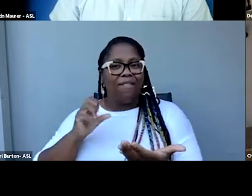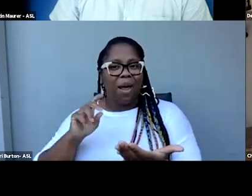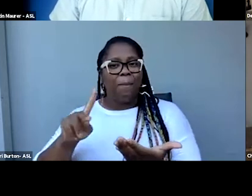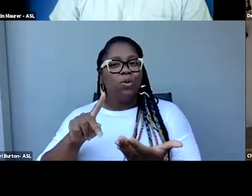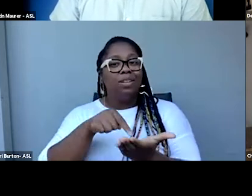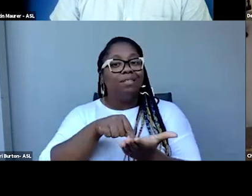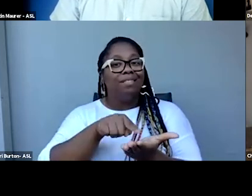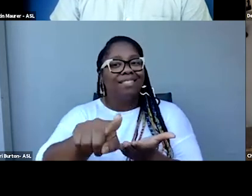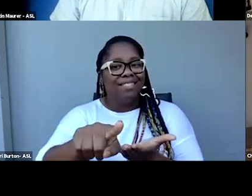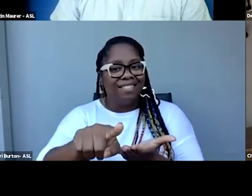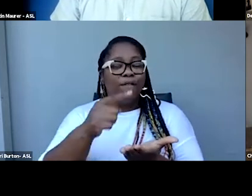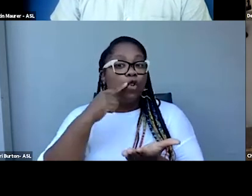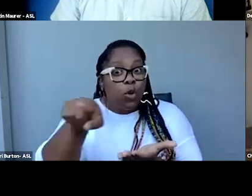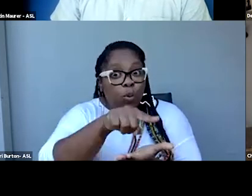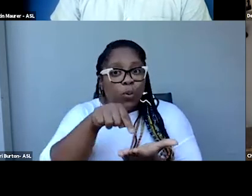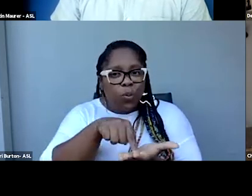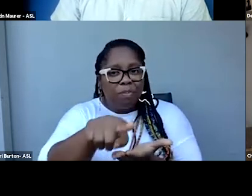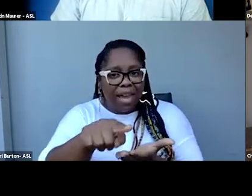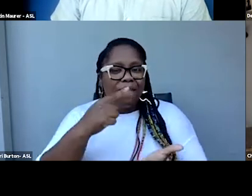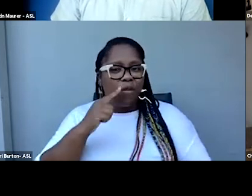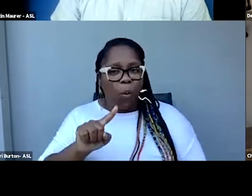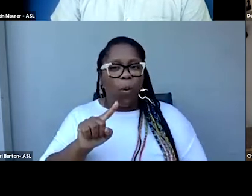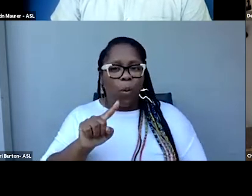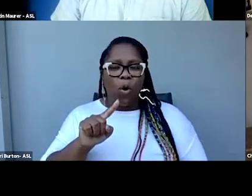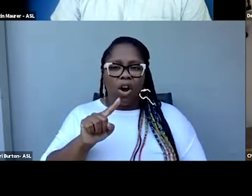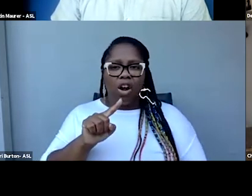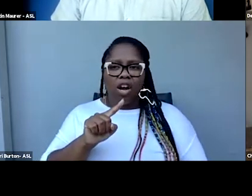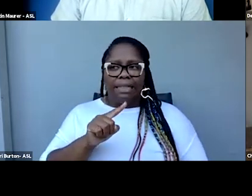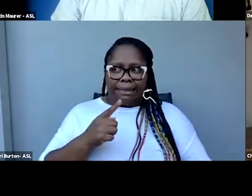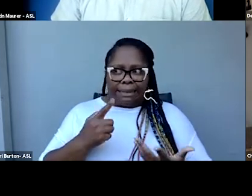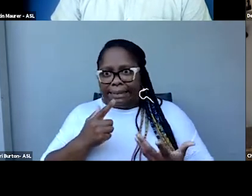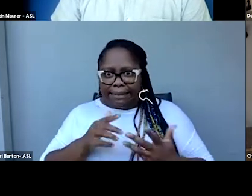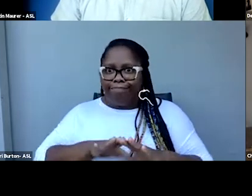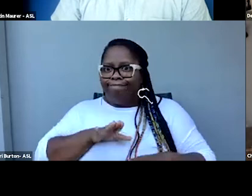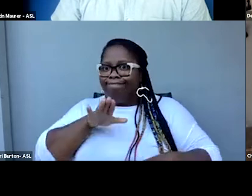For you to get compensated for taking that first step and captioning